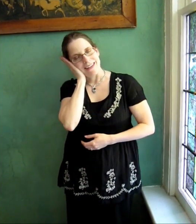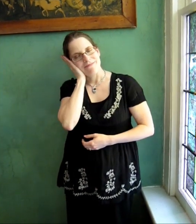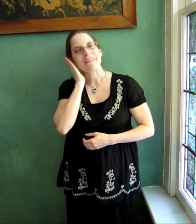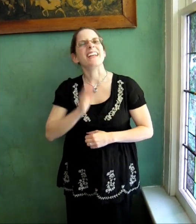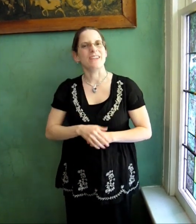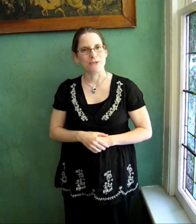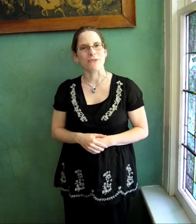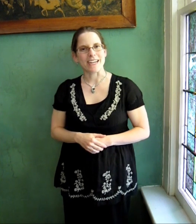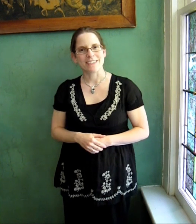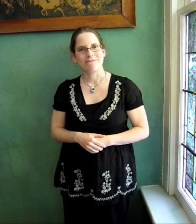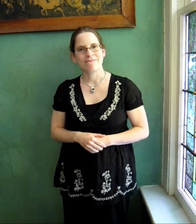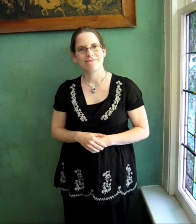And he was right.